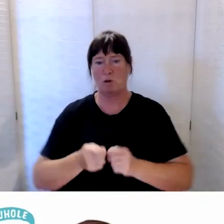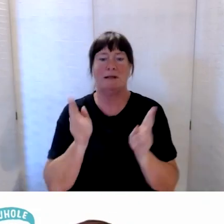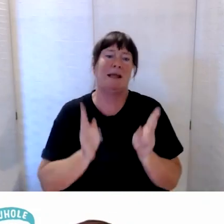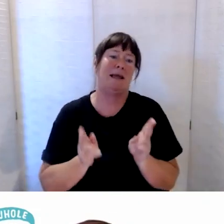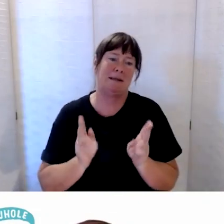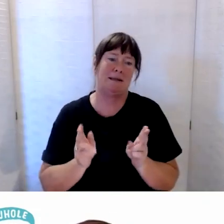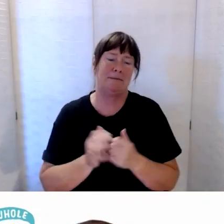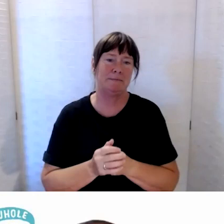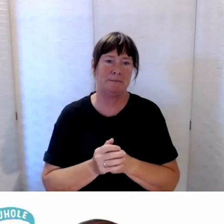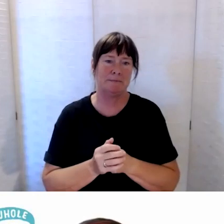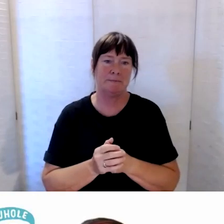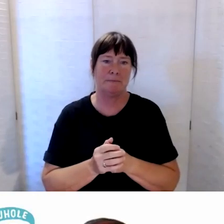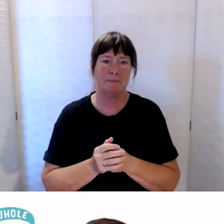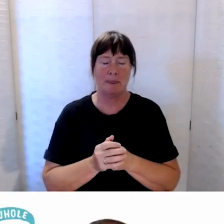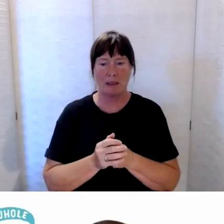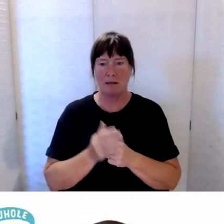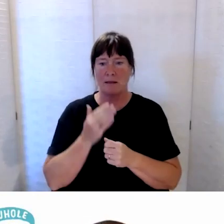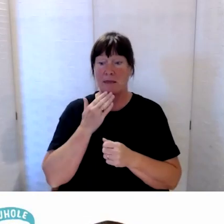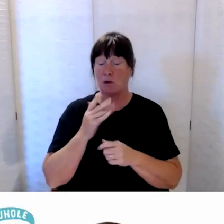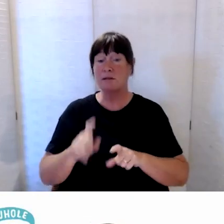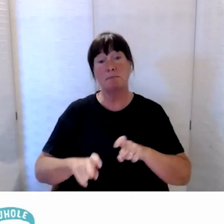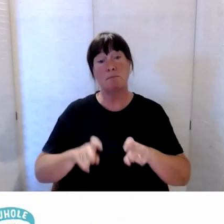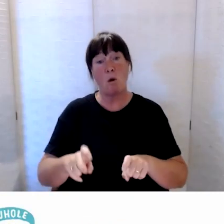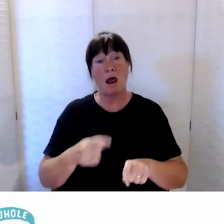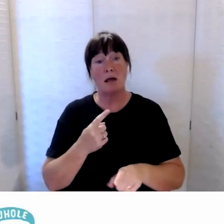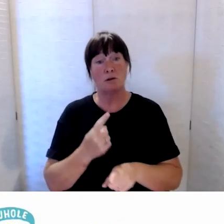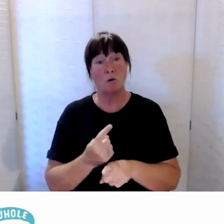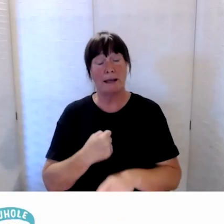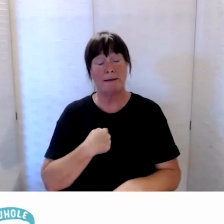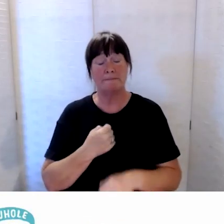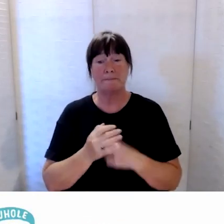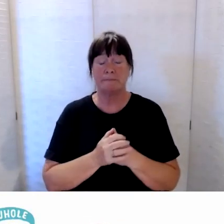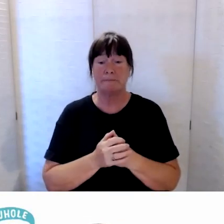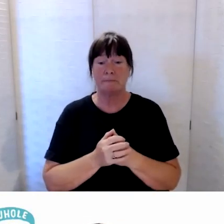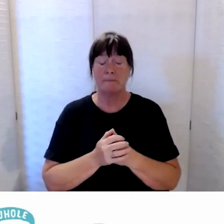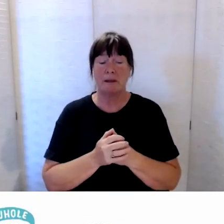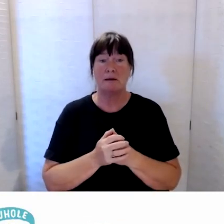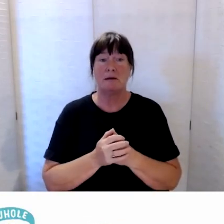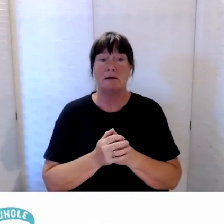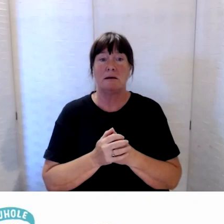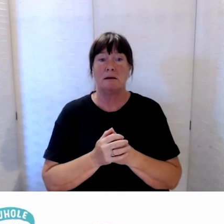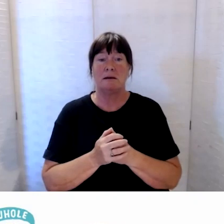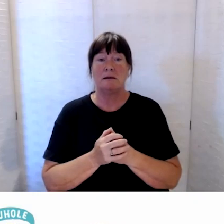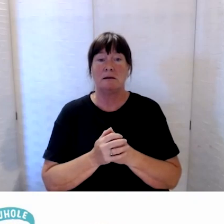Thanks, Prudence. It’s Paula speaking. So, there’s a few